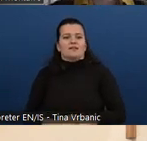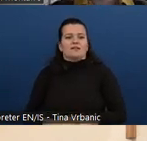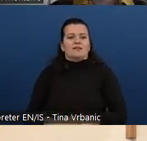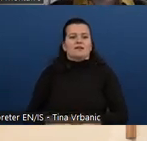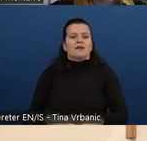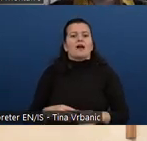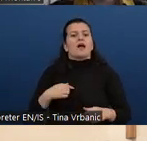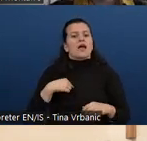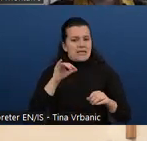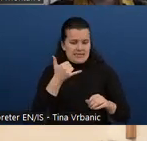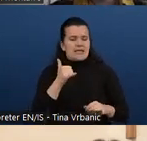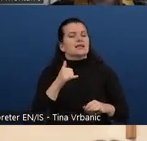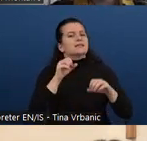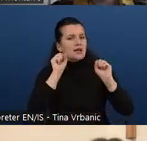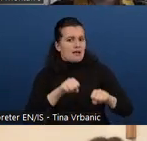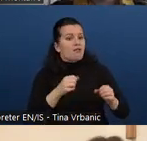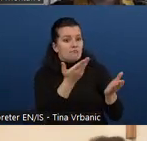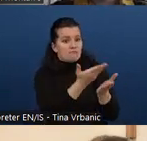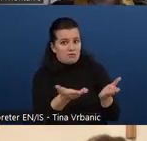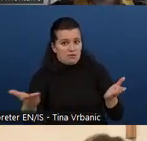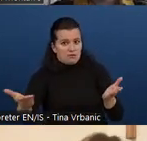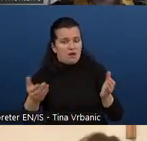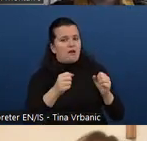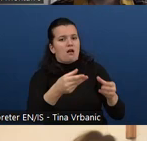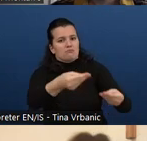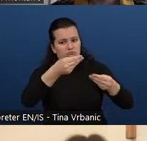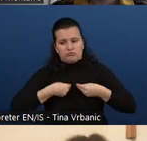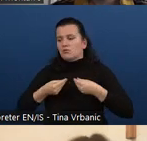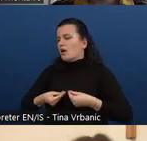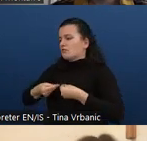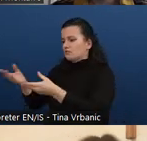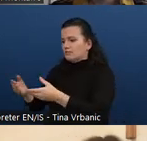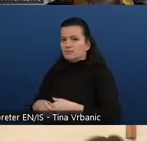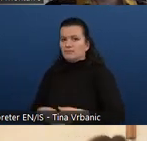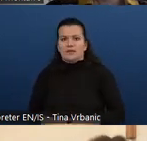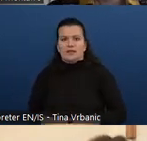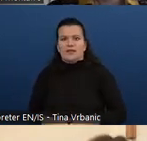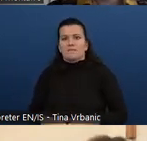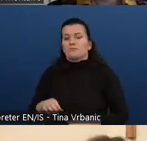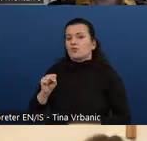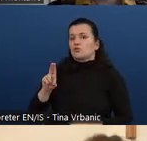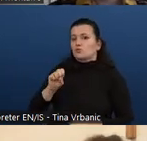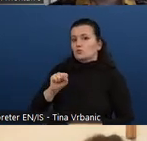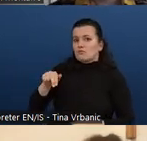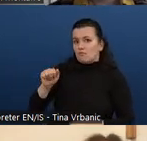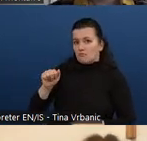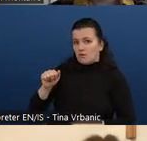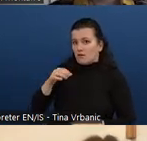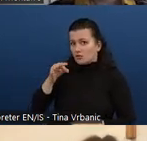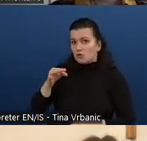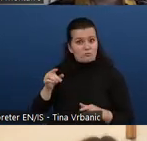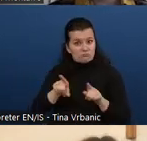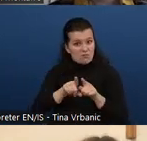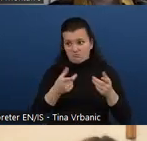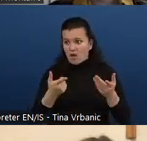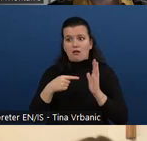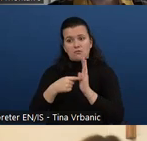Even commercial providers can use the material in their own products